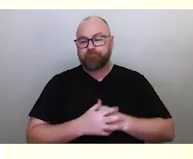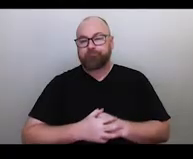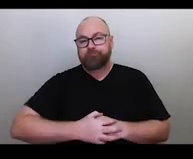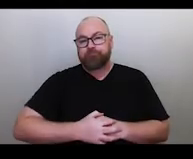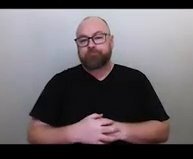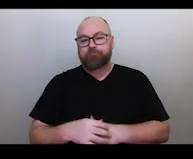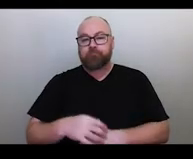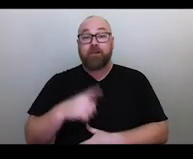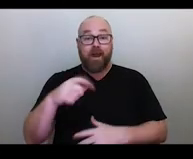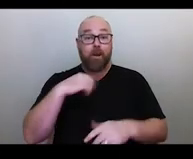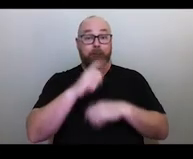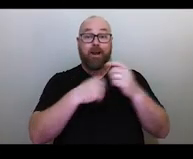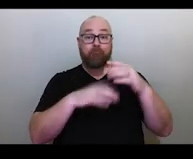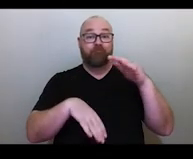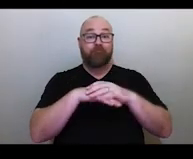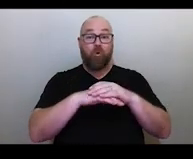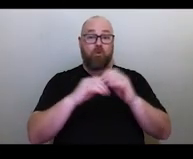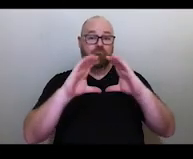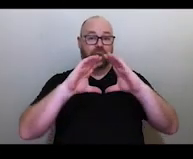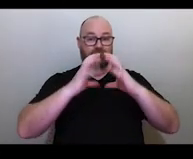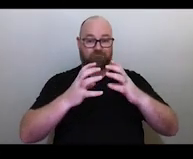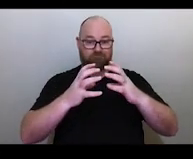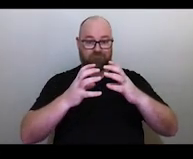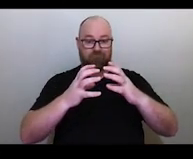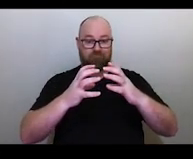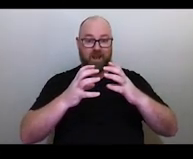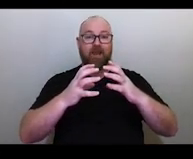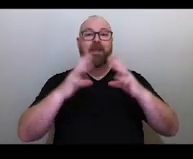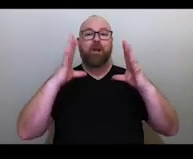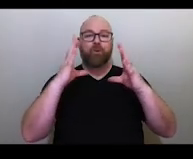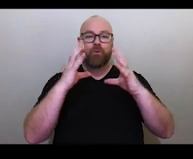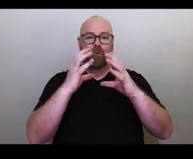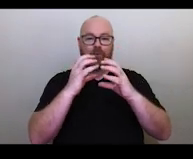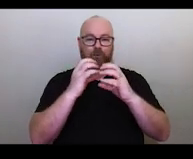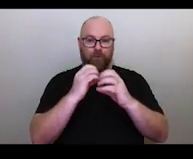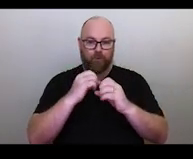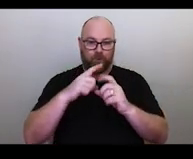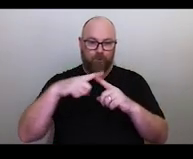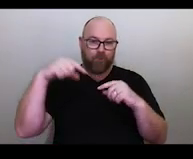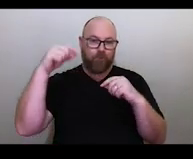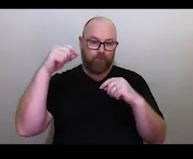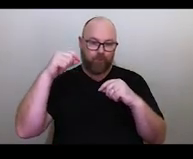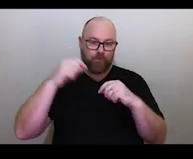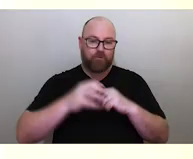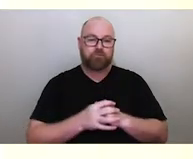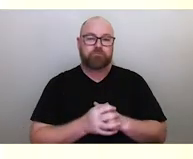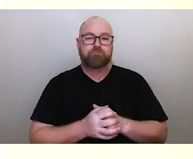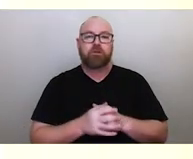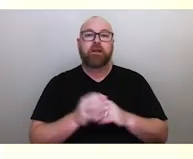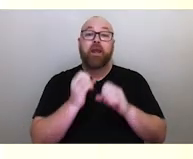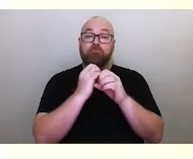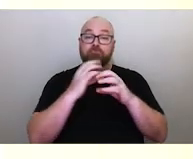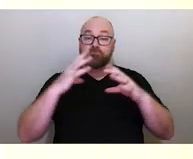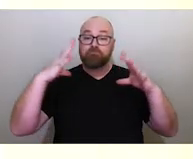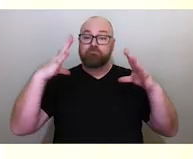until it becomes a full moon and the begins of waning away until it appears to die for three days before coming back as a new moon again.